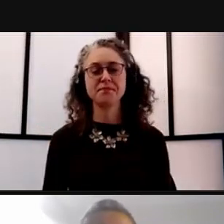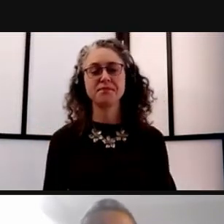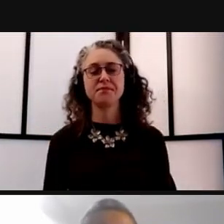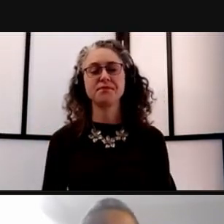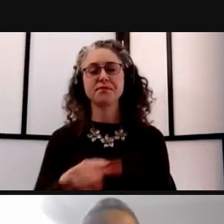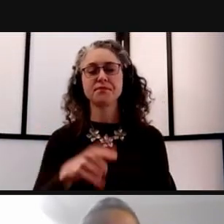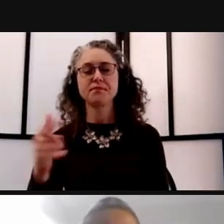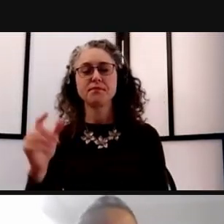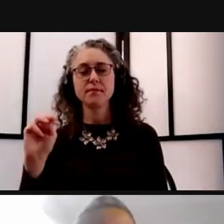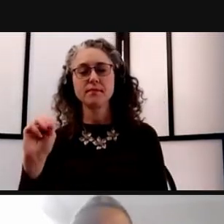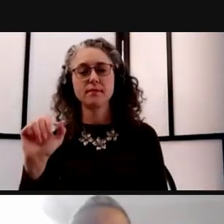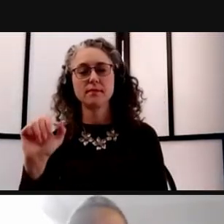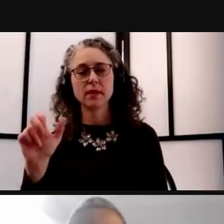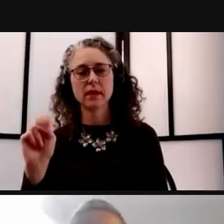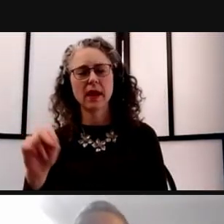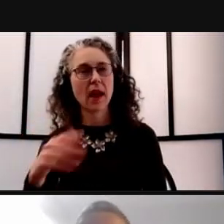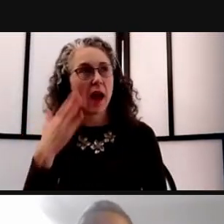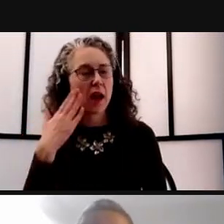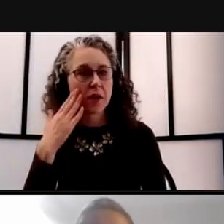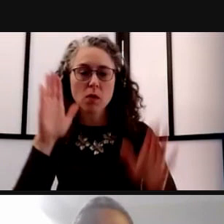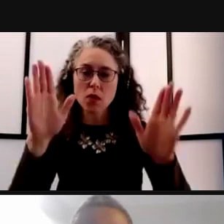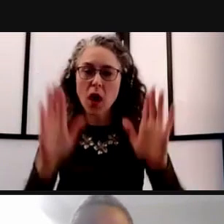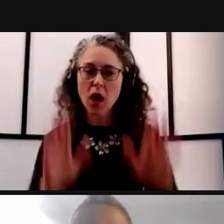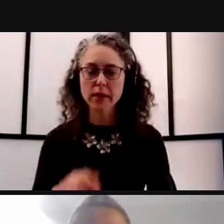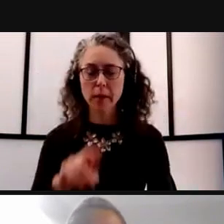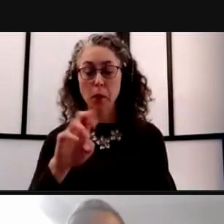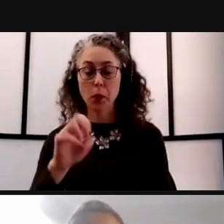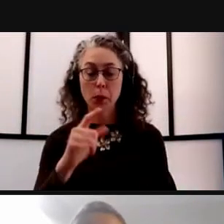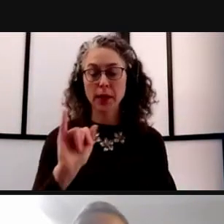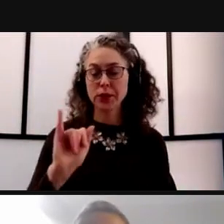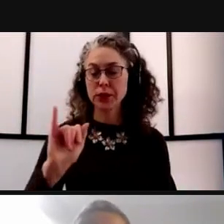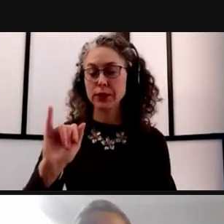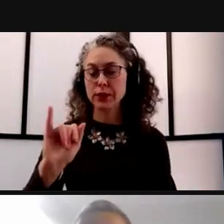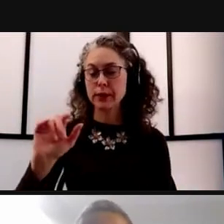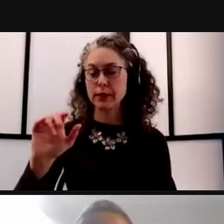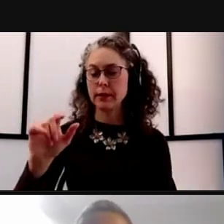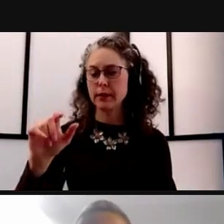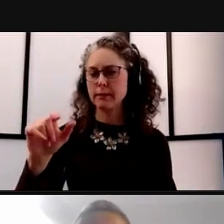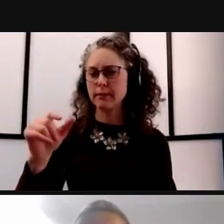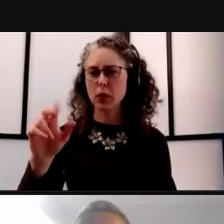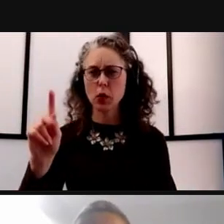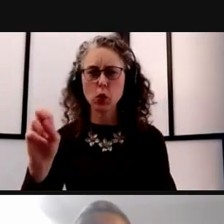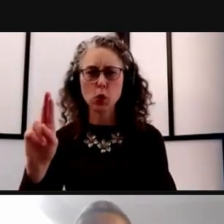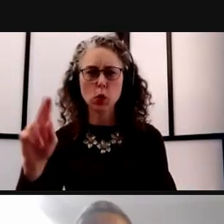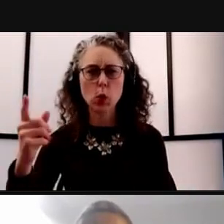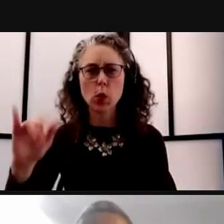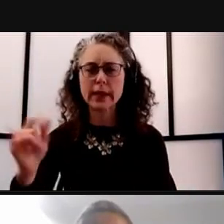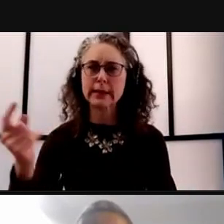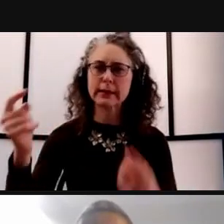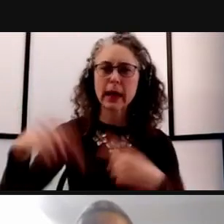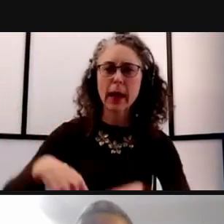I know they have like Reggie the Corgi coming and they have Hot Guy, the dog from UHS.